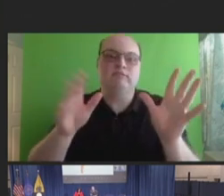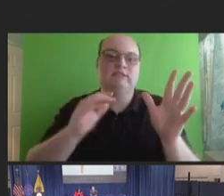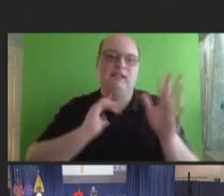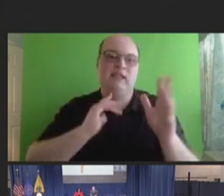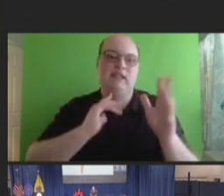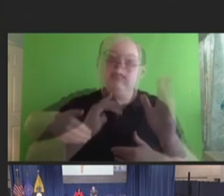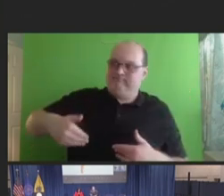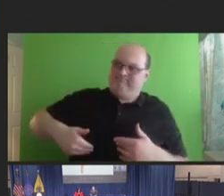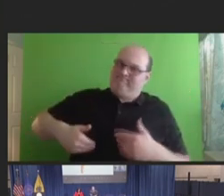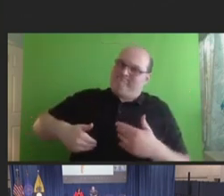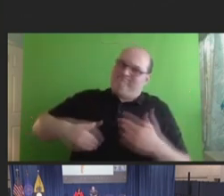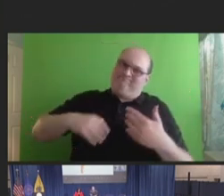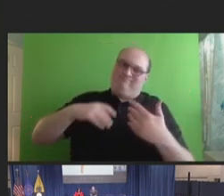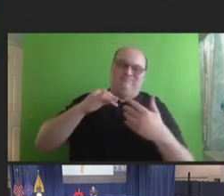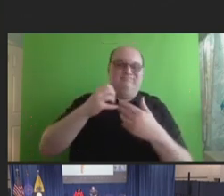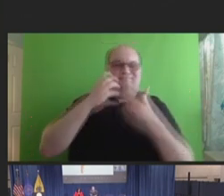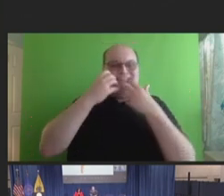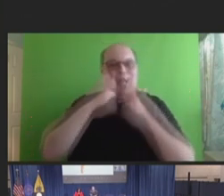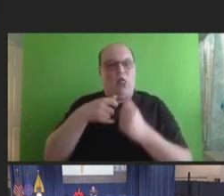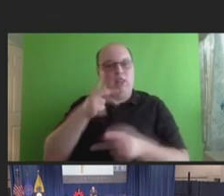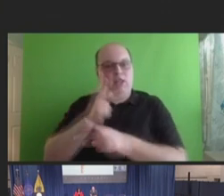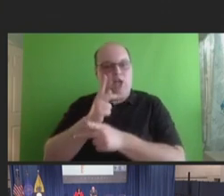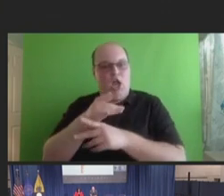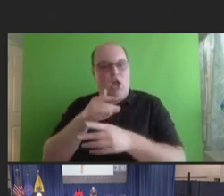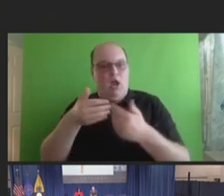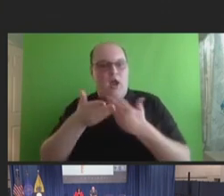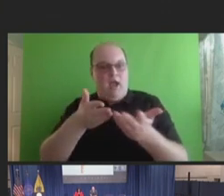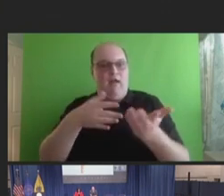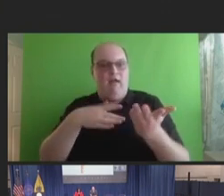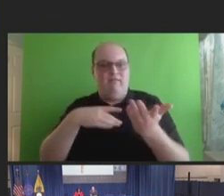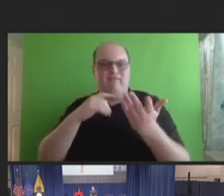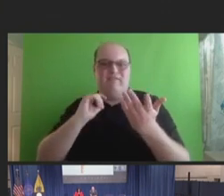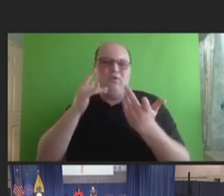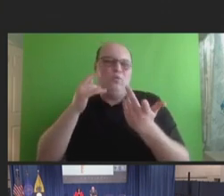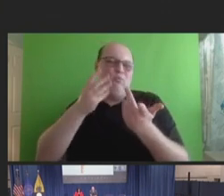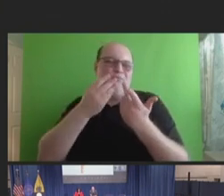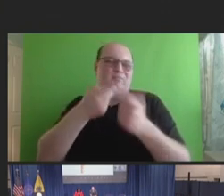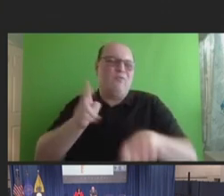providers have that patients are going to refuse. And, you know -- and I think we've